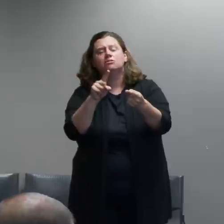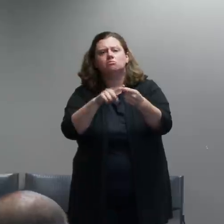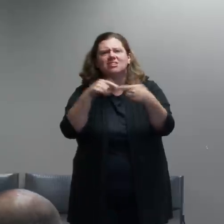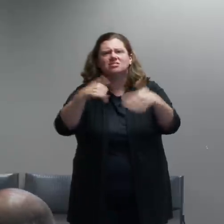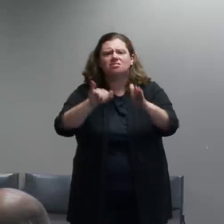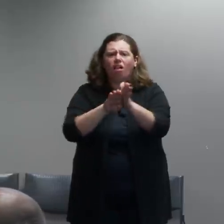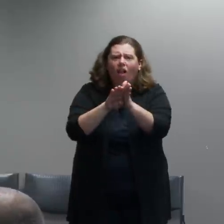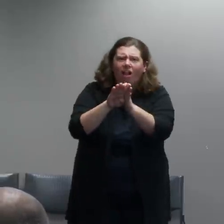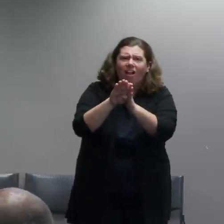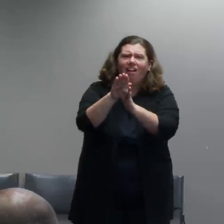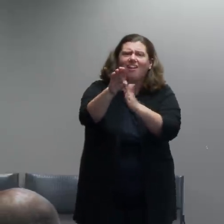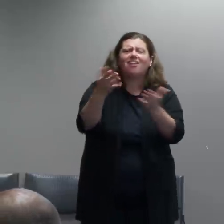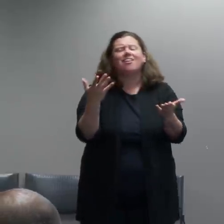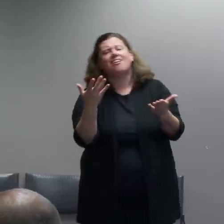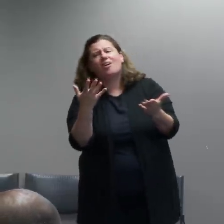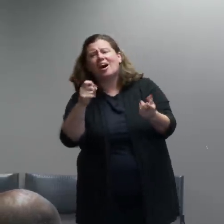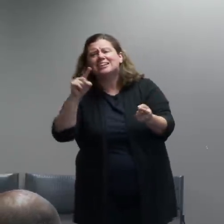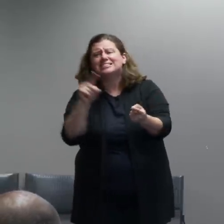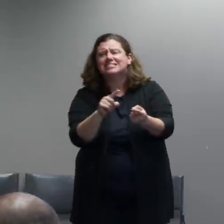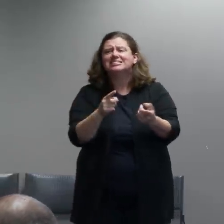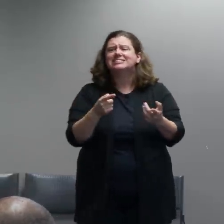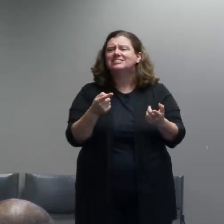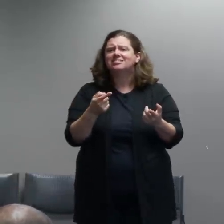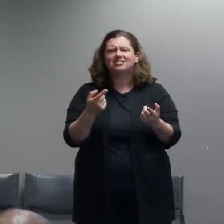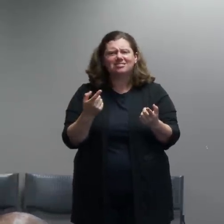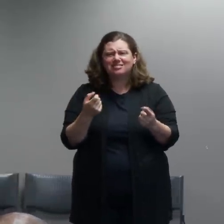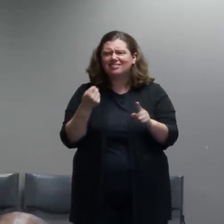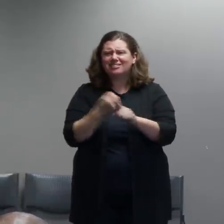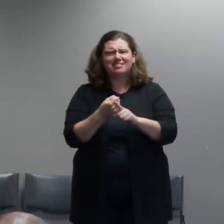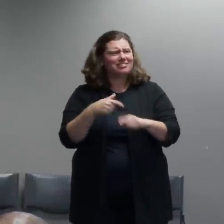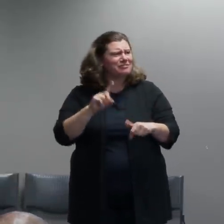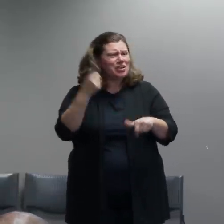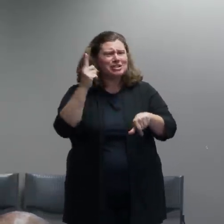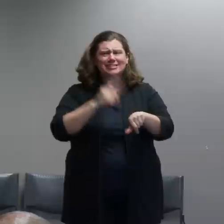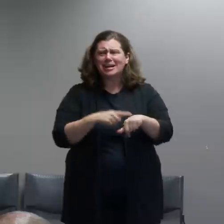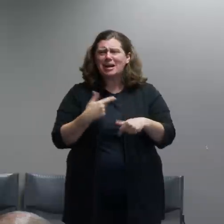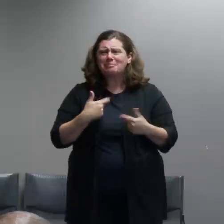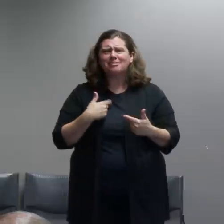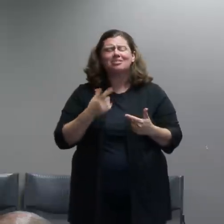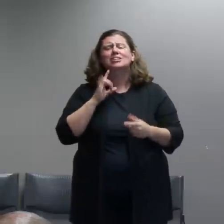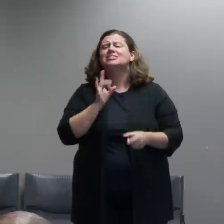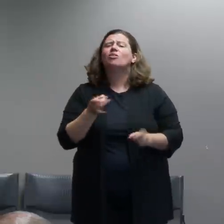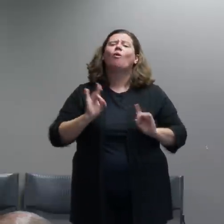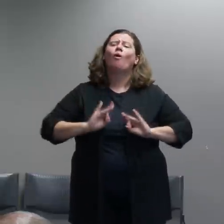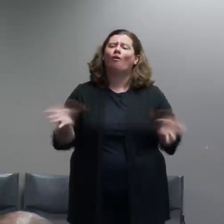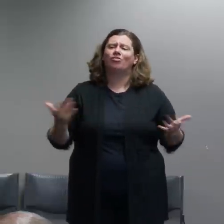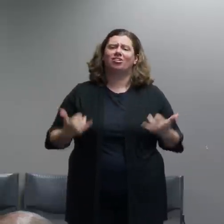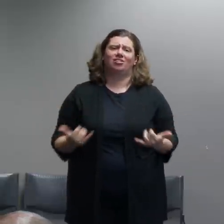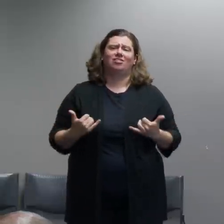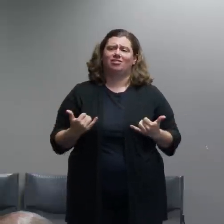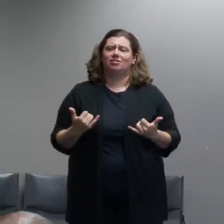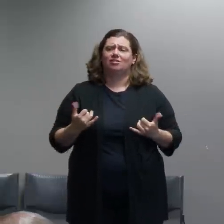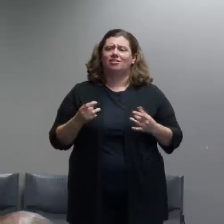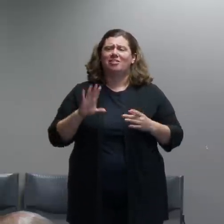this intensity of violent focused criminal activity over this long